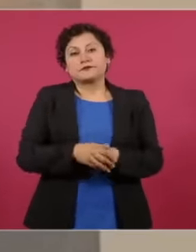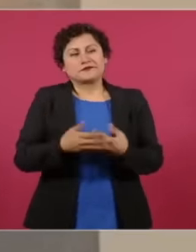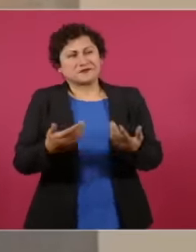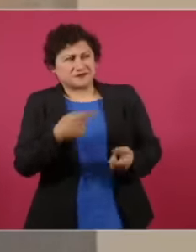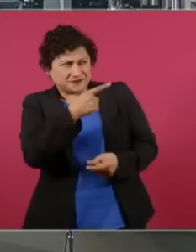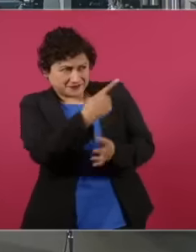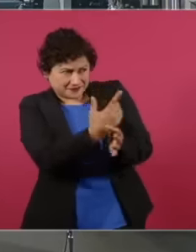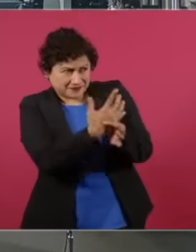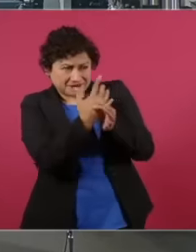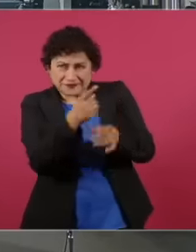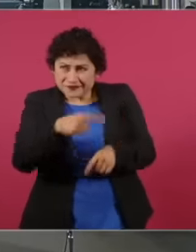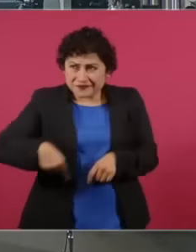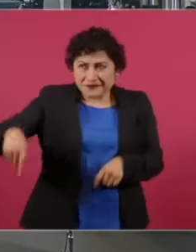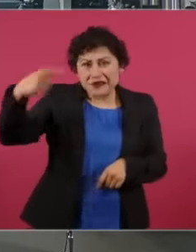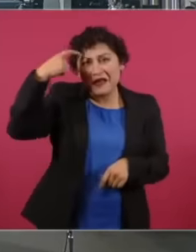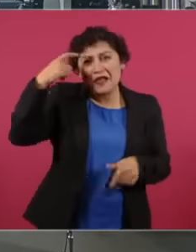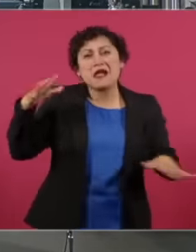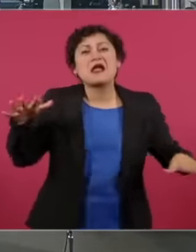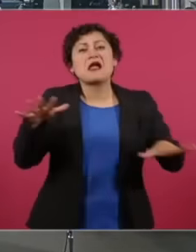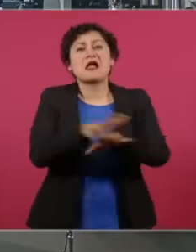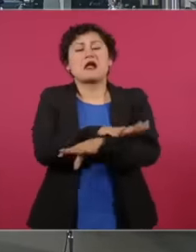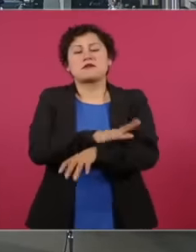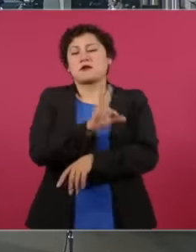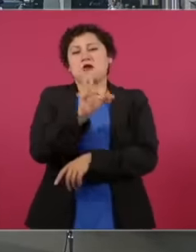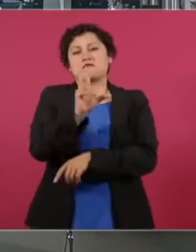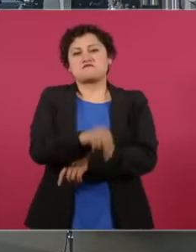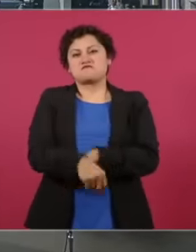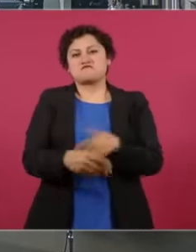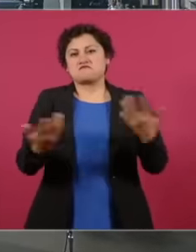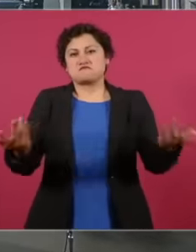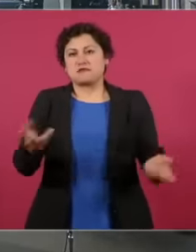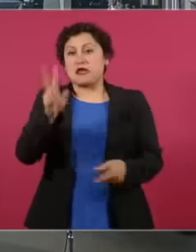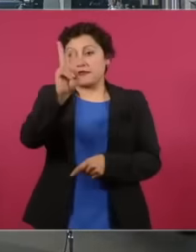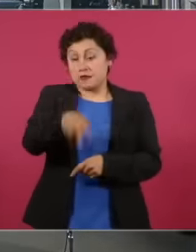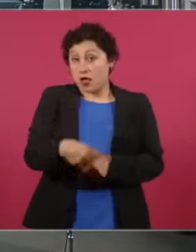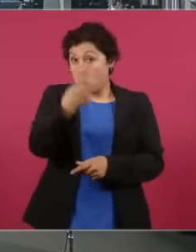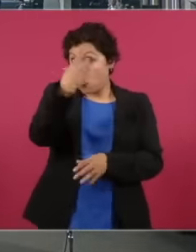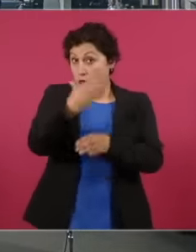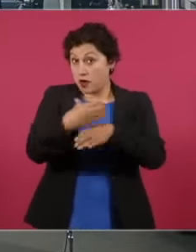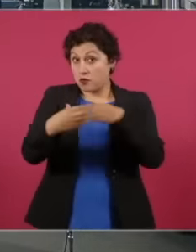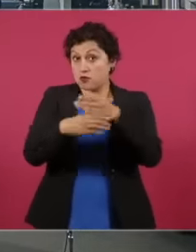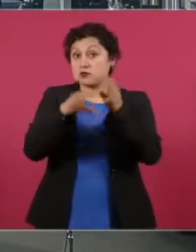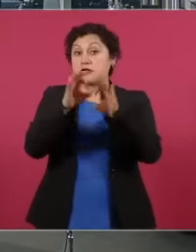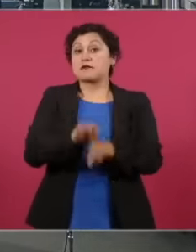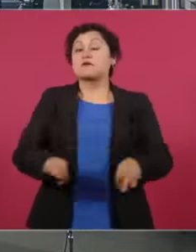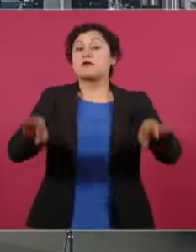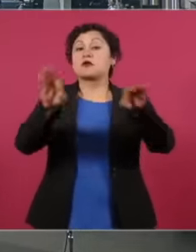but But there is a relevant fact, in fact there were many people that he said he was going to vote for Sochil